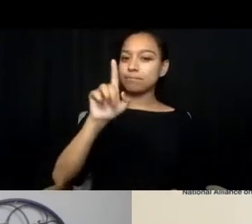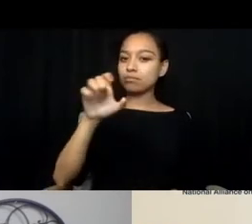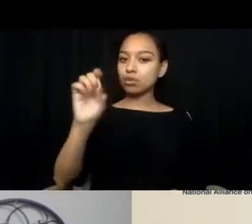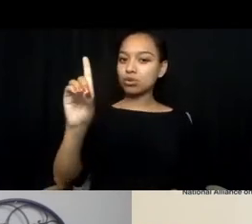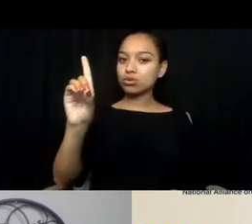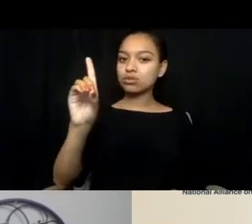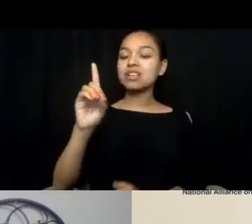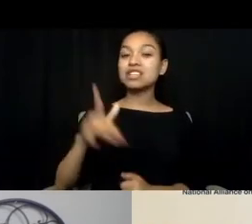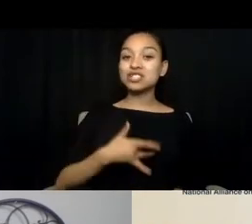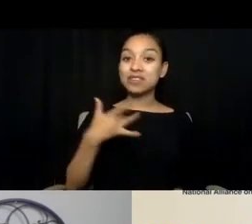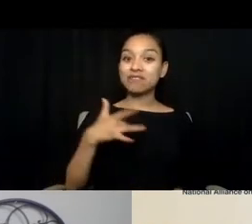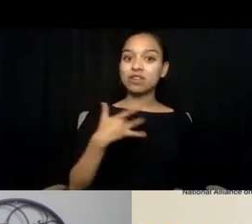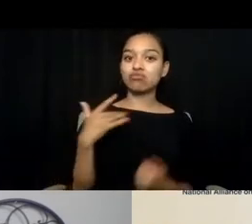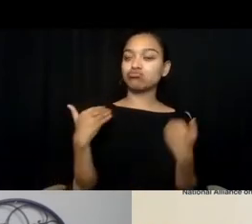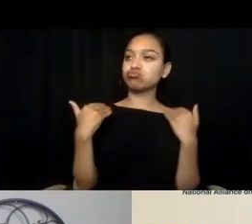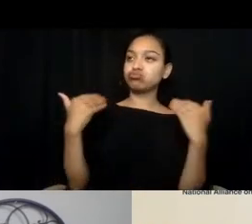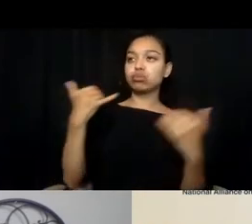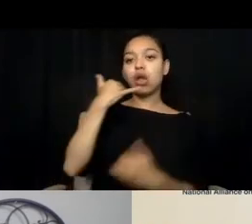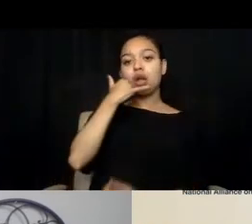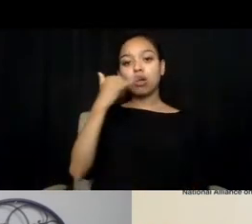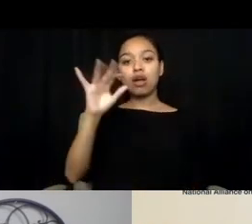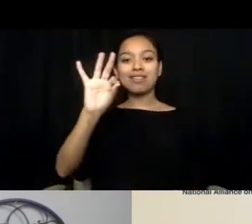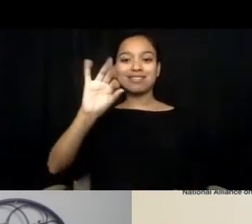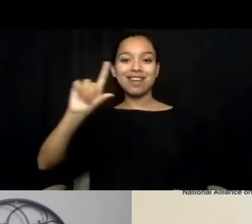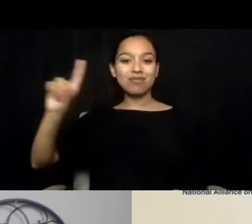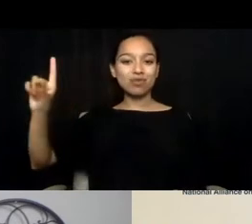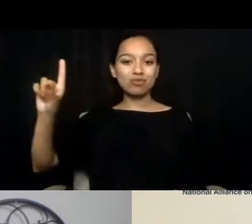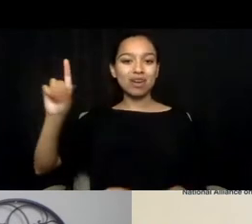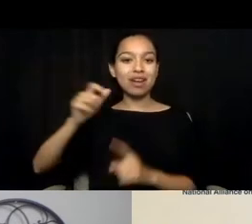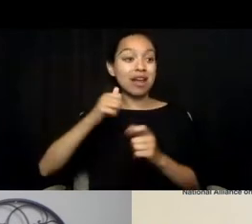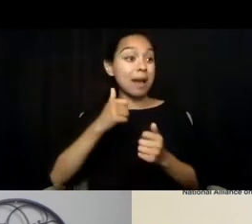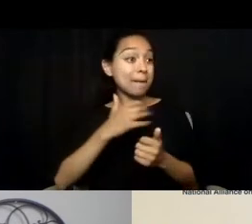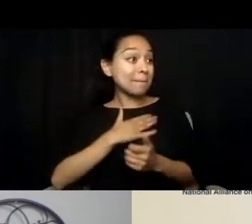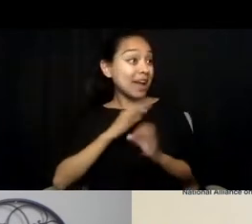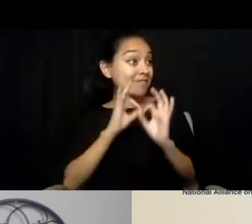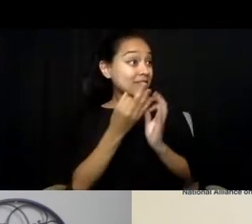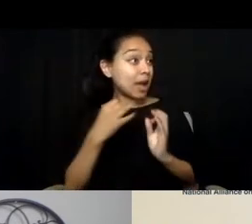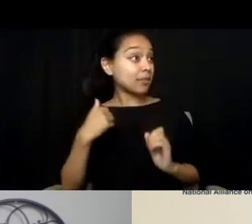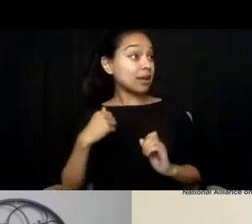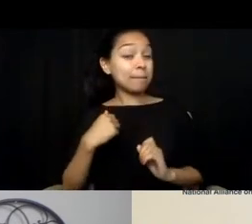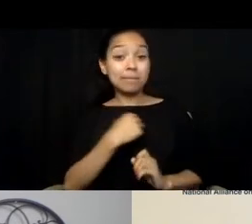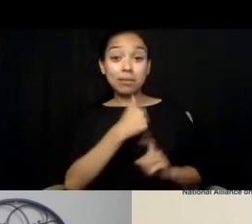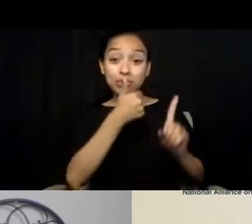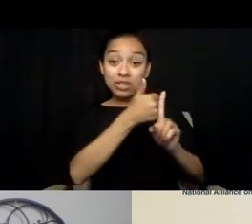for a loved one that's in a mental health crisis if I'm looking at the statistics of what has occurred